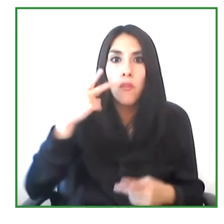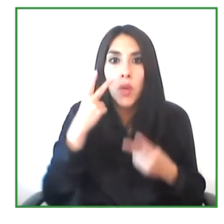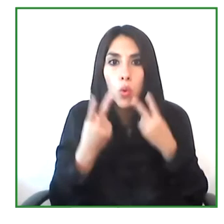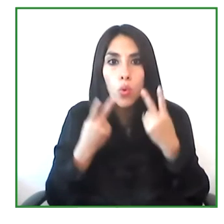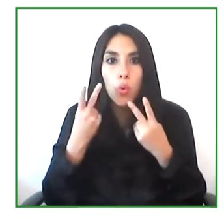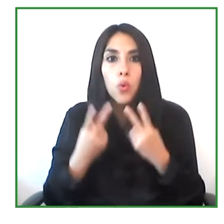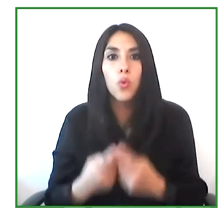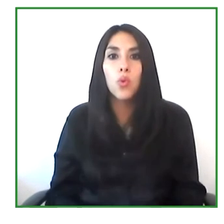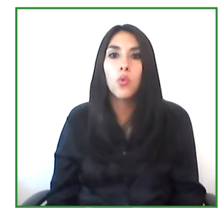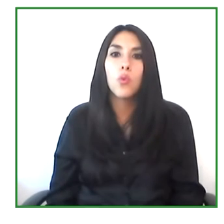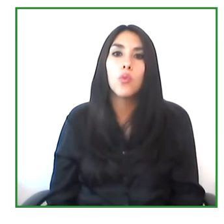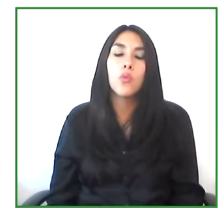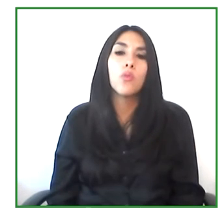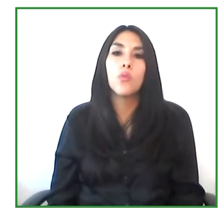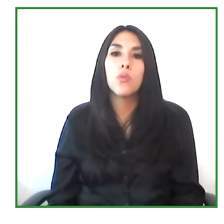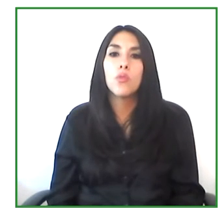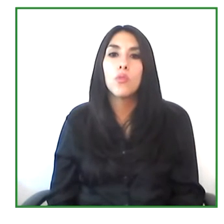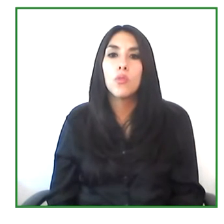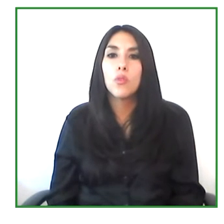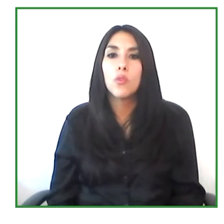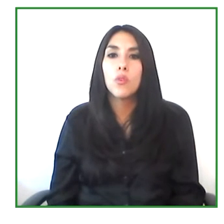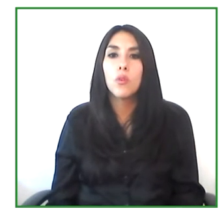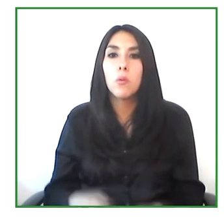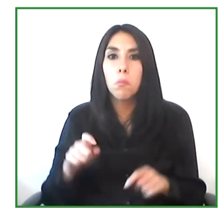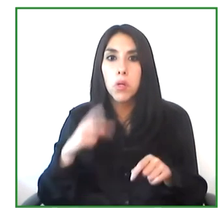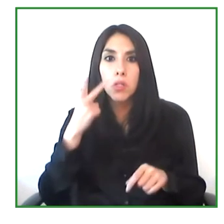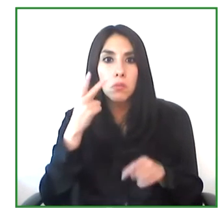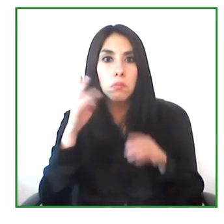it's allowed us to see how the project is developing